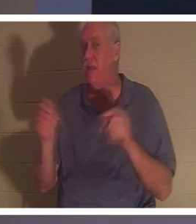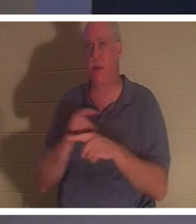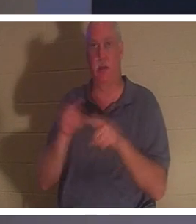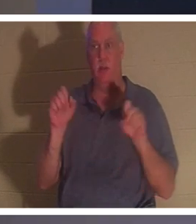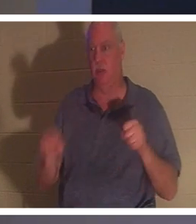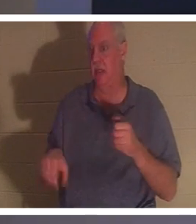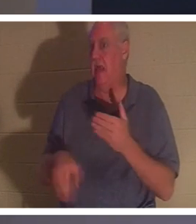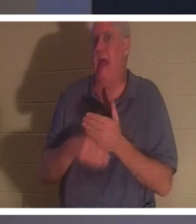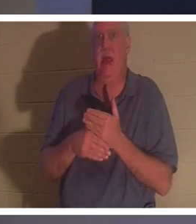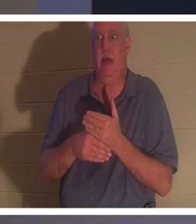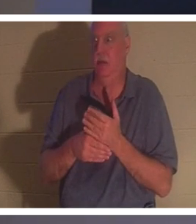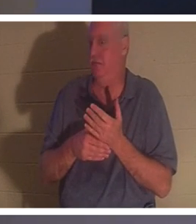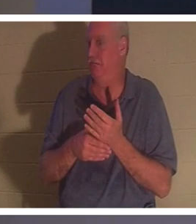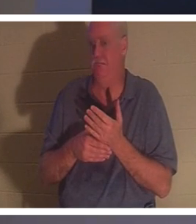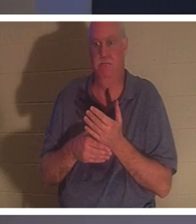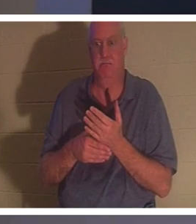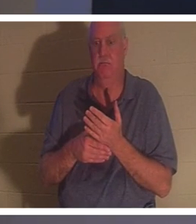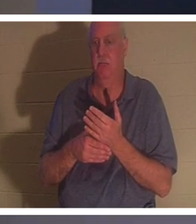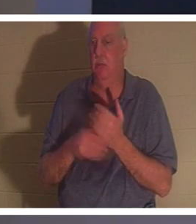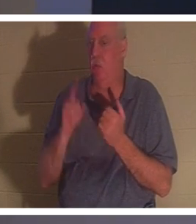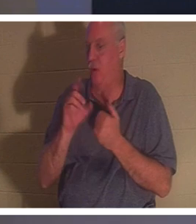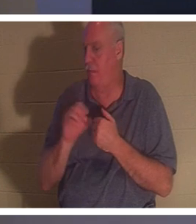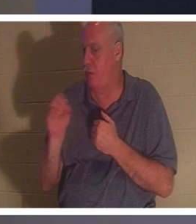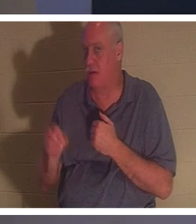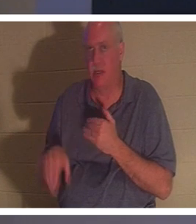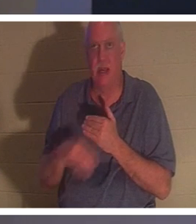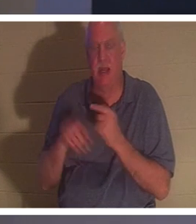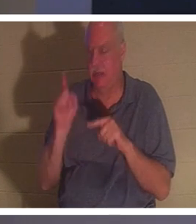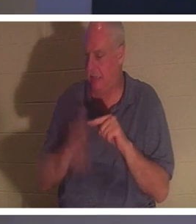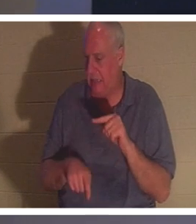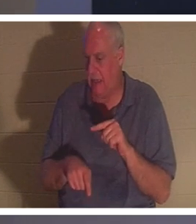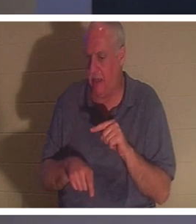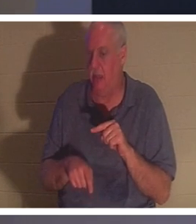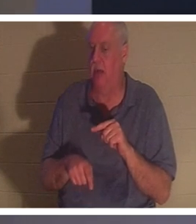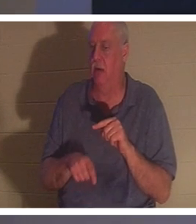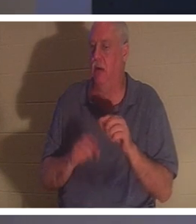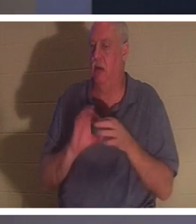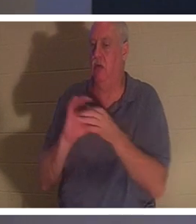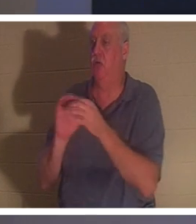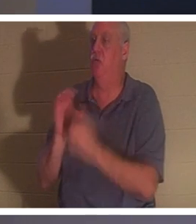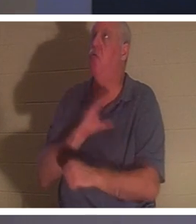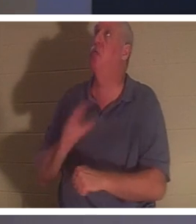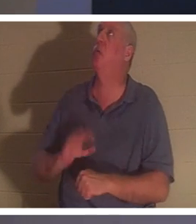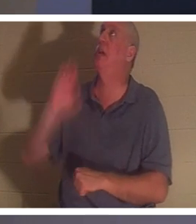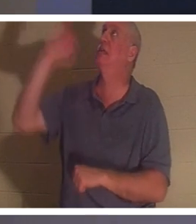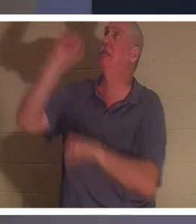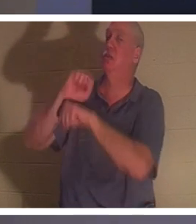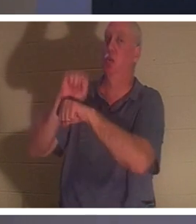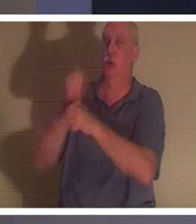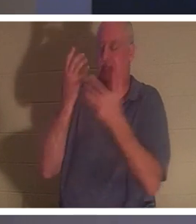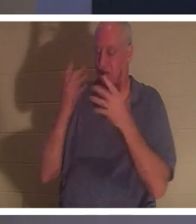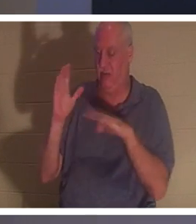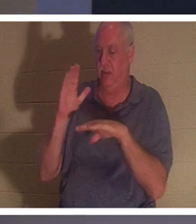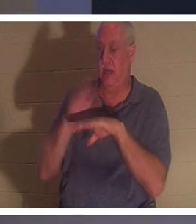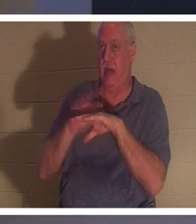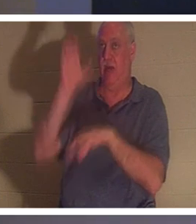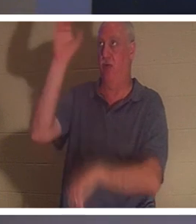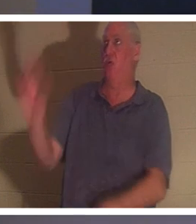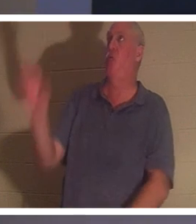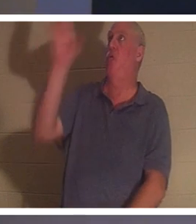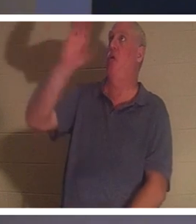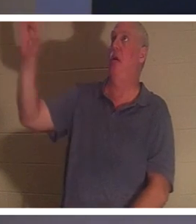this! There's no 1% that you can add to Christ's finished work at the cross. He came to literally